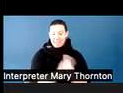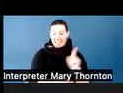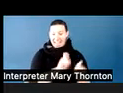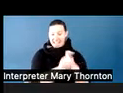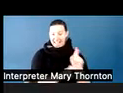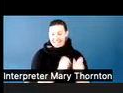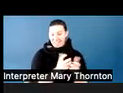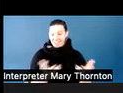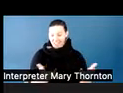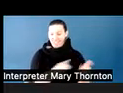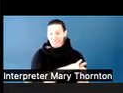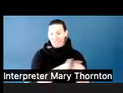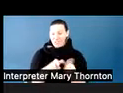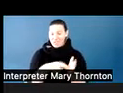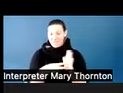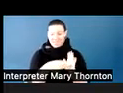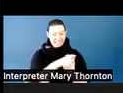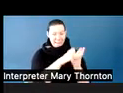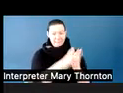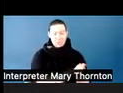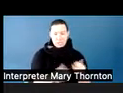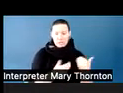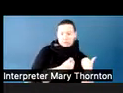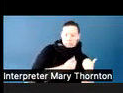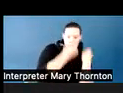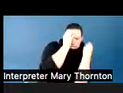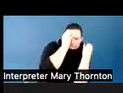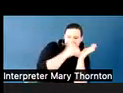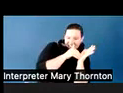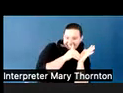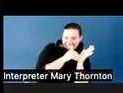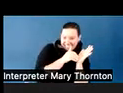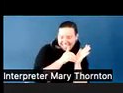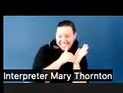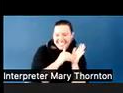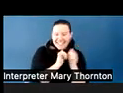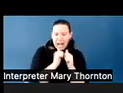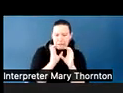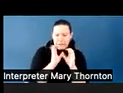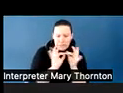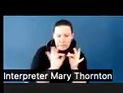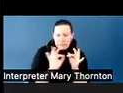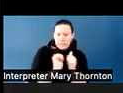it could also be putting the burden back on that person who has the communication difference.